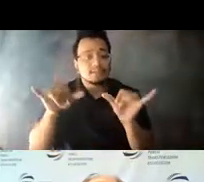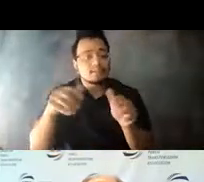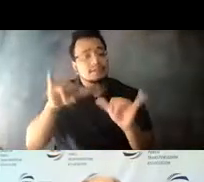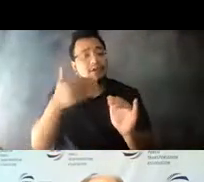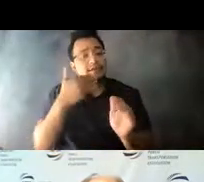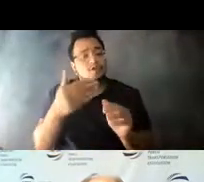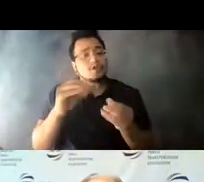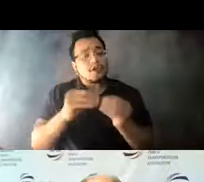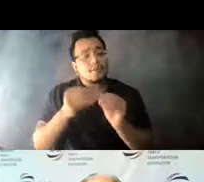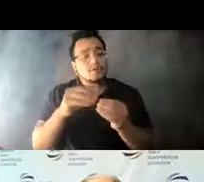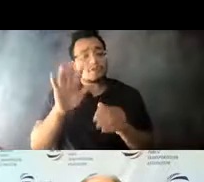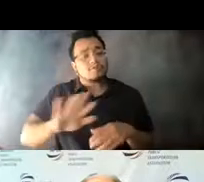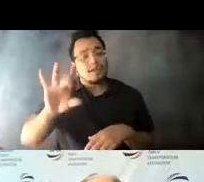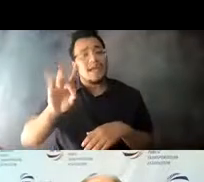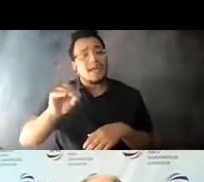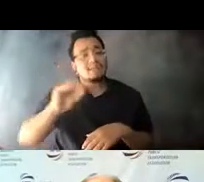80% of pre-pandemic levels.